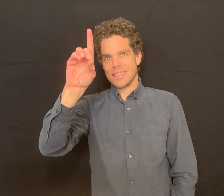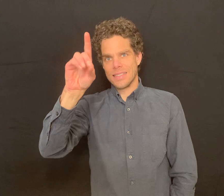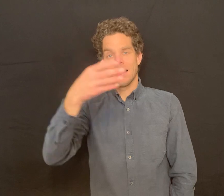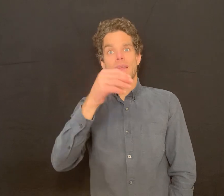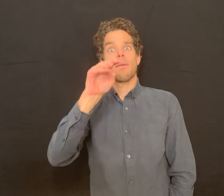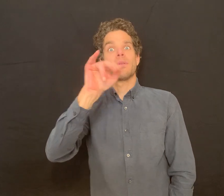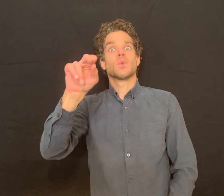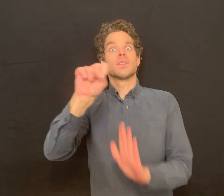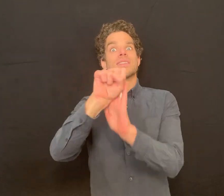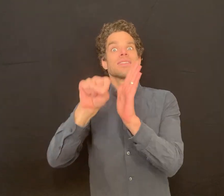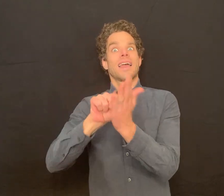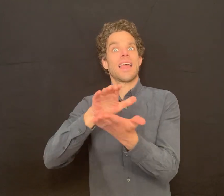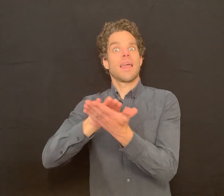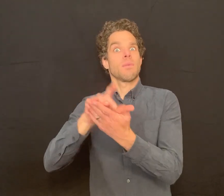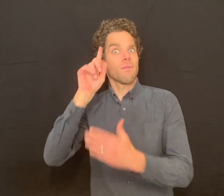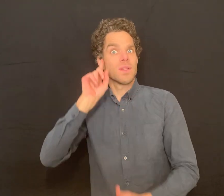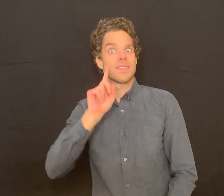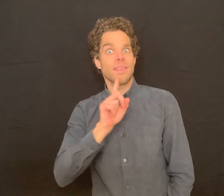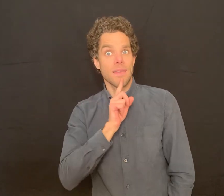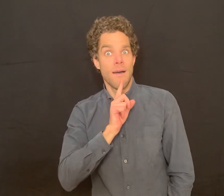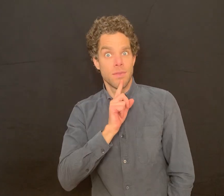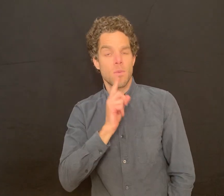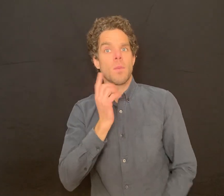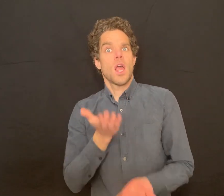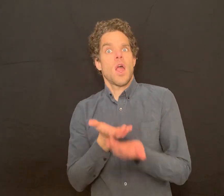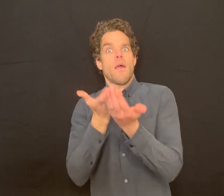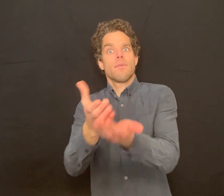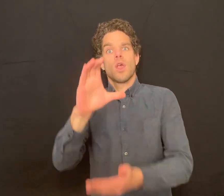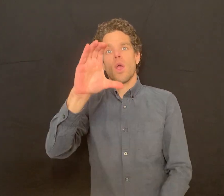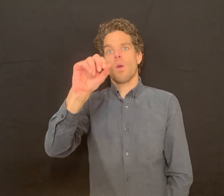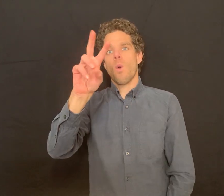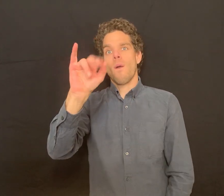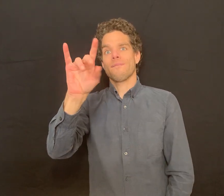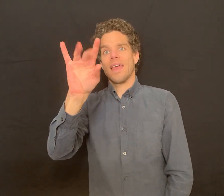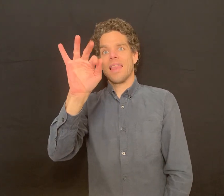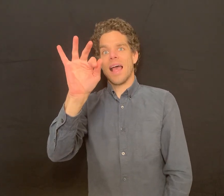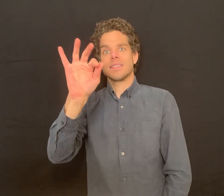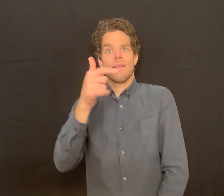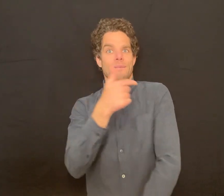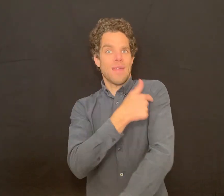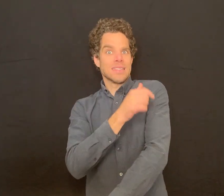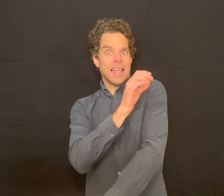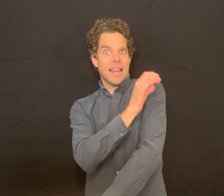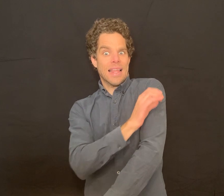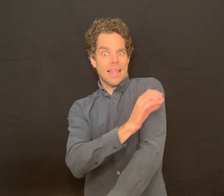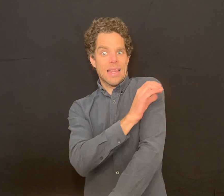and the Minnesota Academies for the Deaf are offering a COVID-19 vaccine clinic.